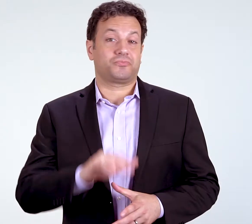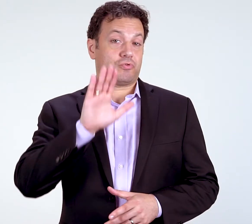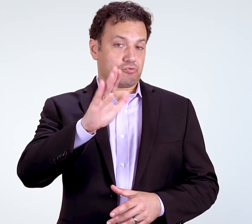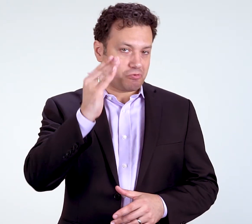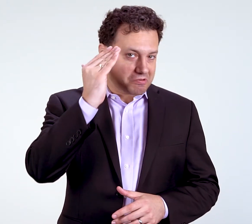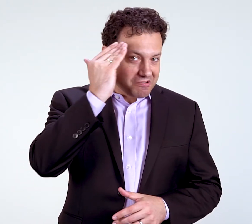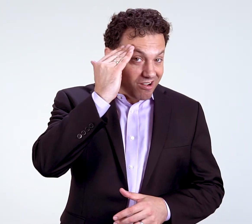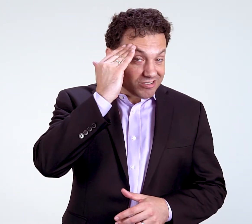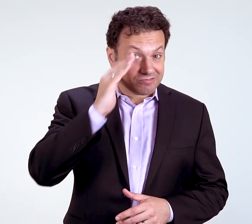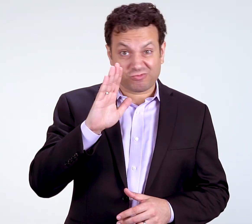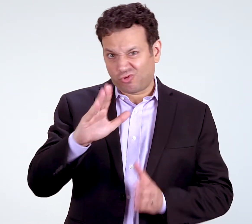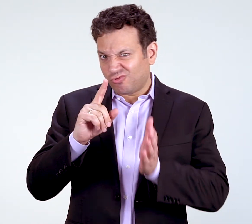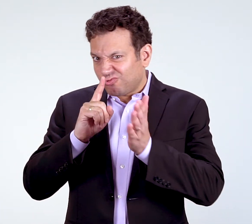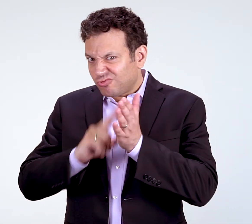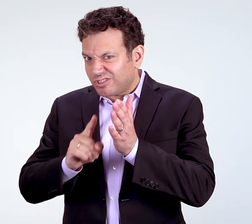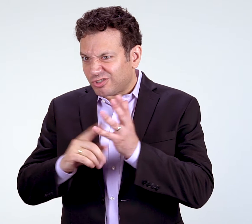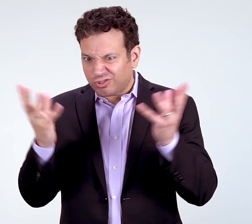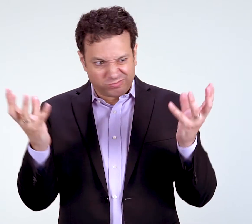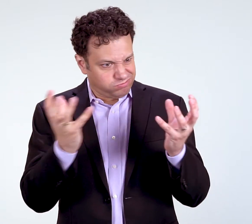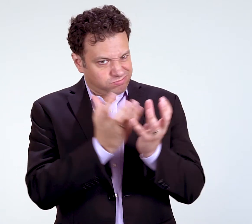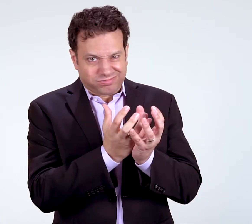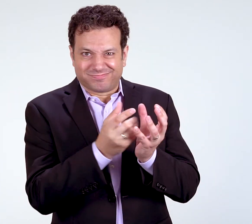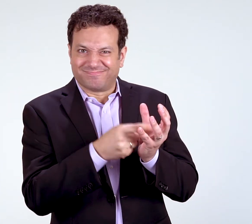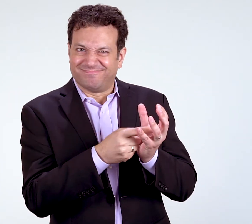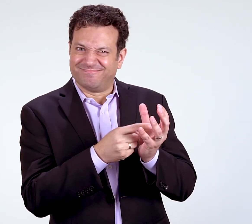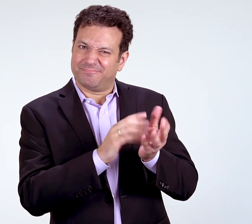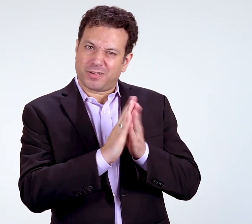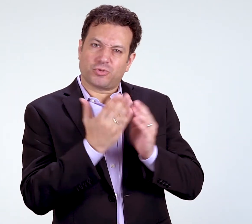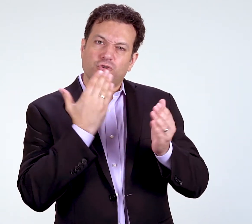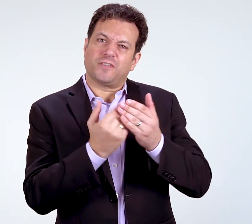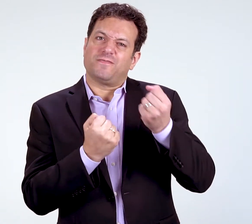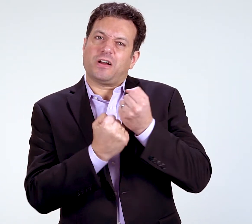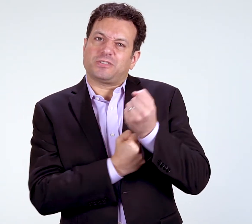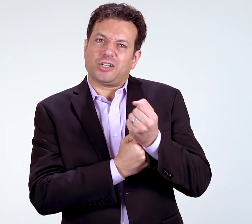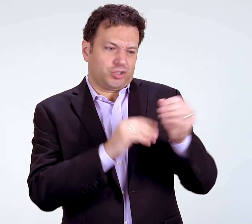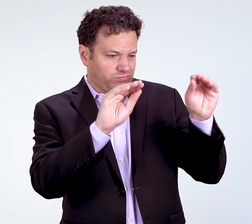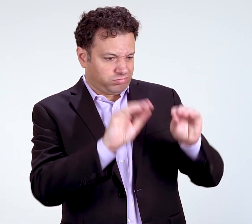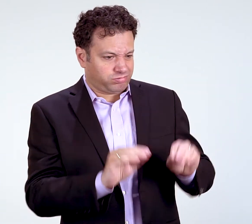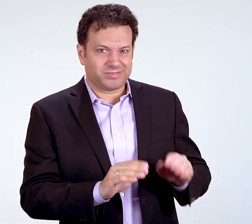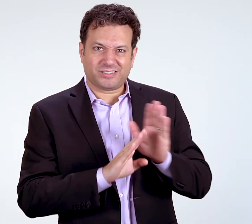Your knowledge and collected research together becomes a good foundation